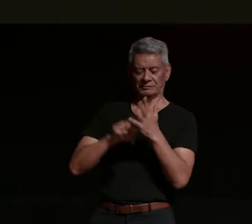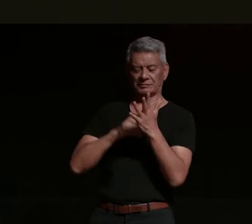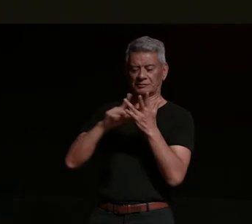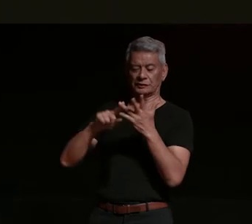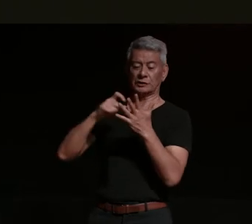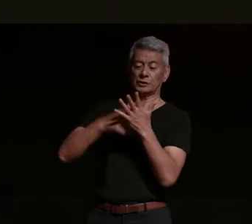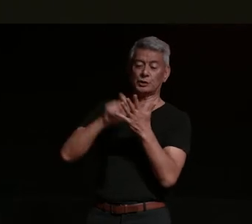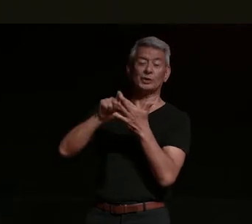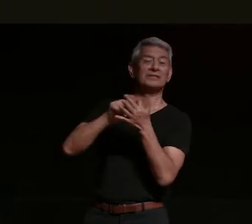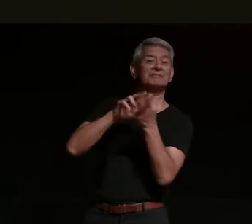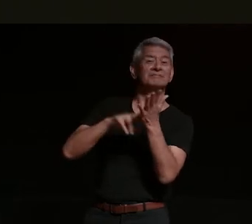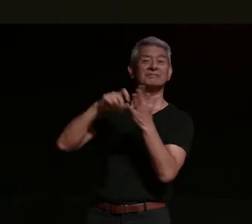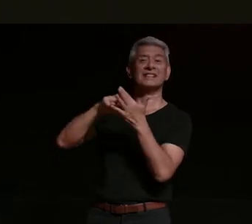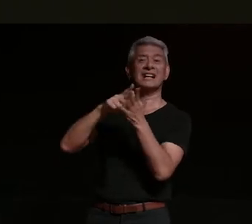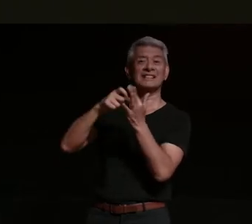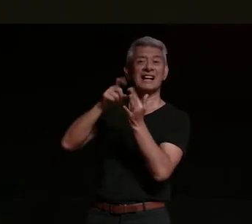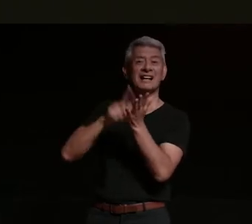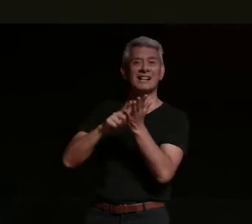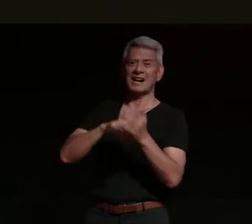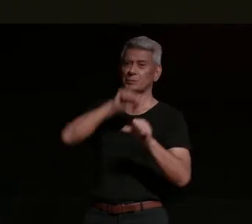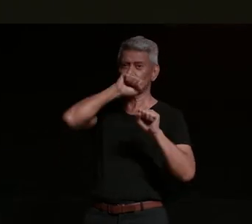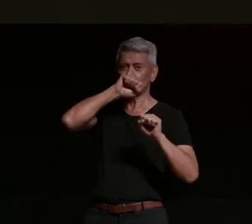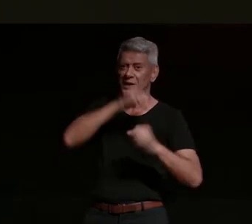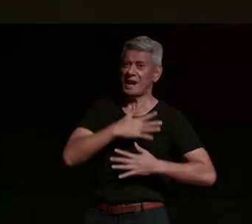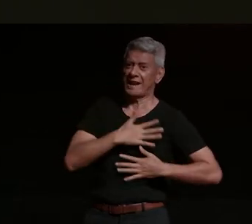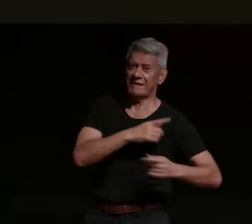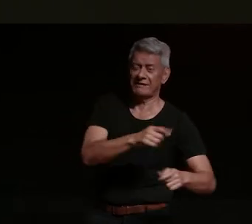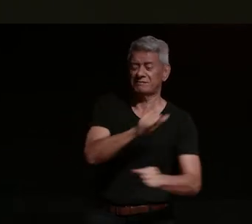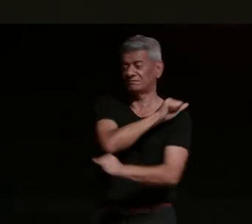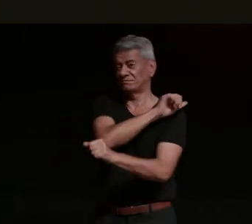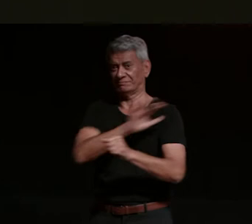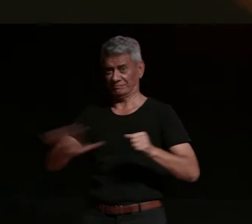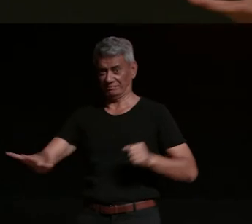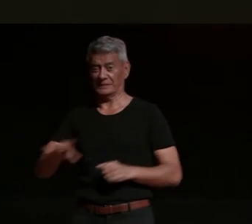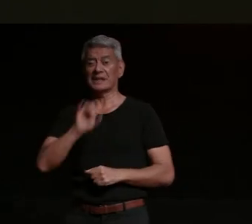i love jordan i think she's amazing i know you will as well jordan cadell is a brisbane-based